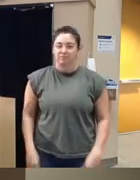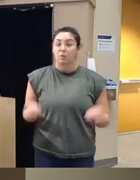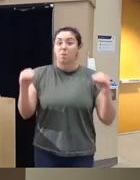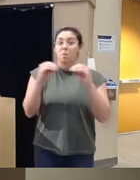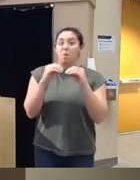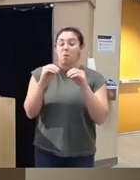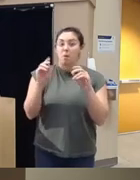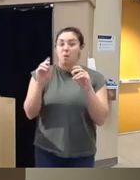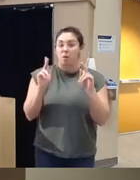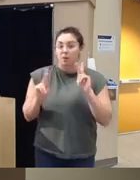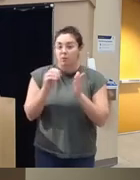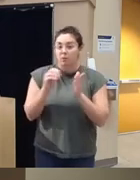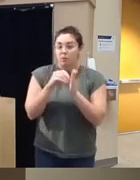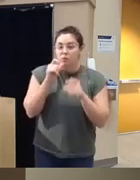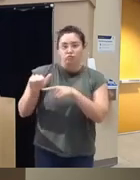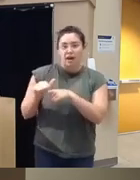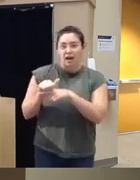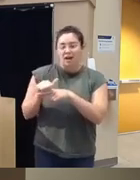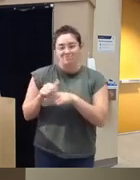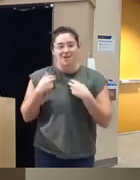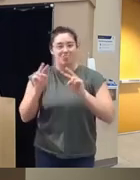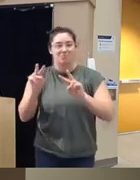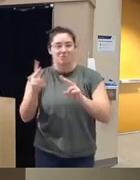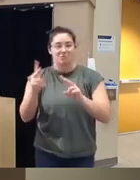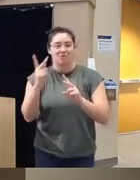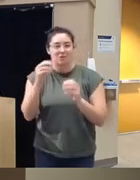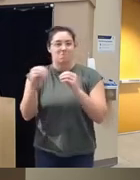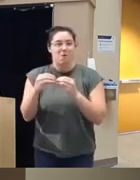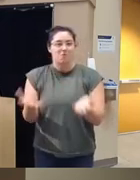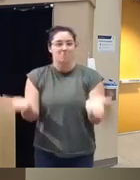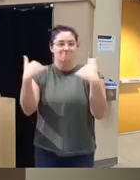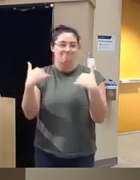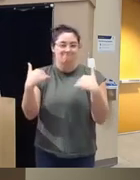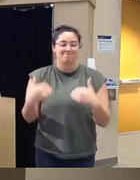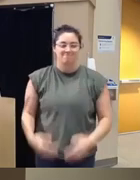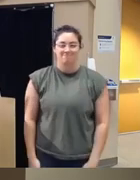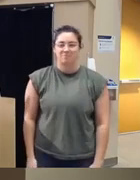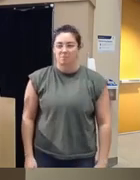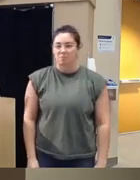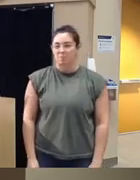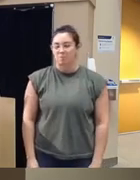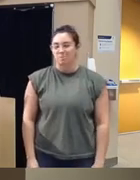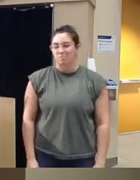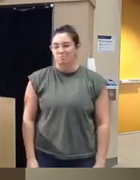now um and look forward to seeing more of you and uh and you know and we are in for such a